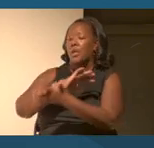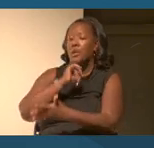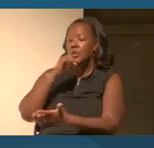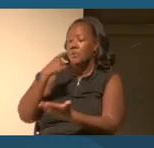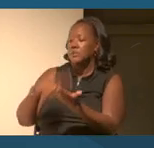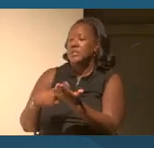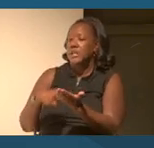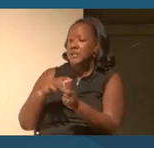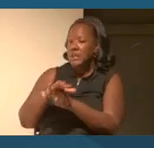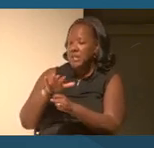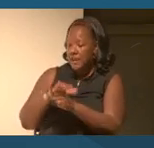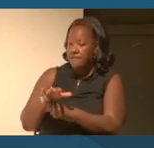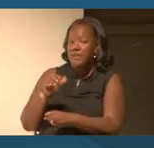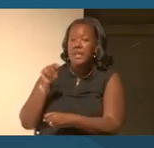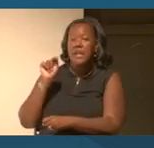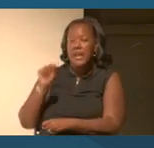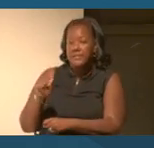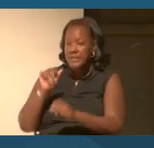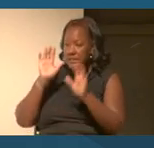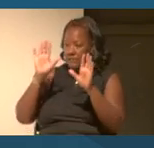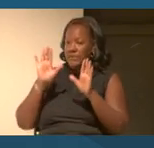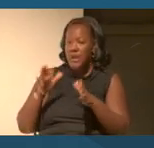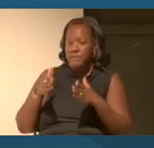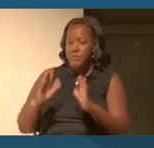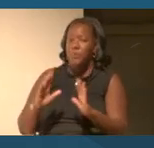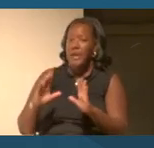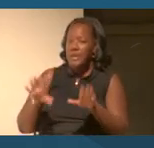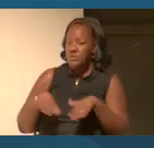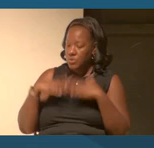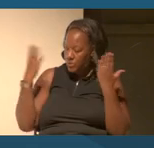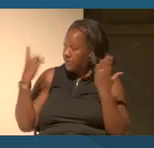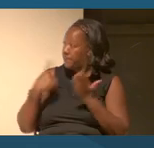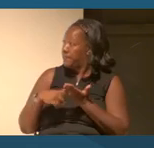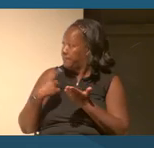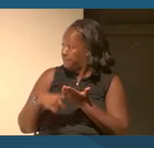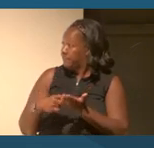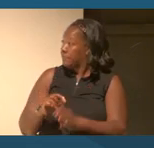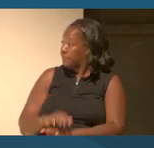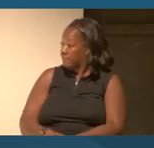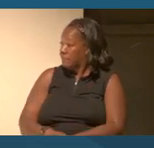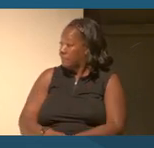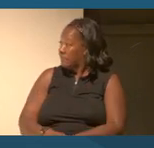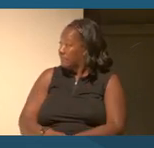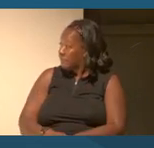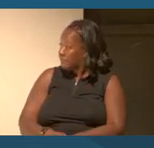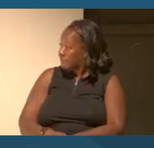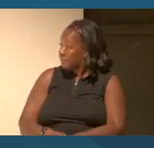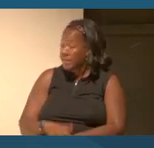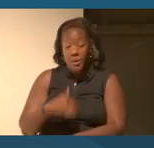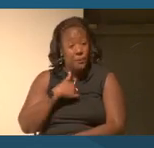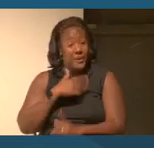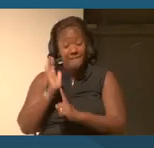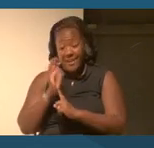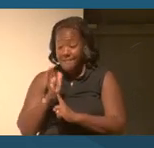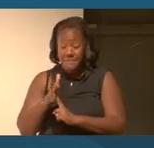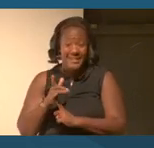And we only have five minutes. We can talk about colorism.